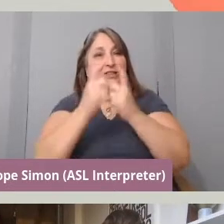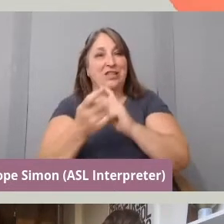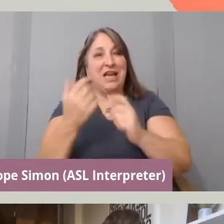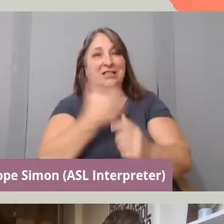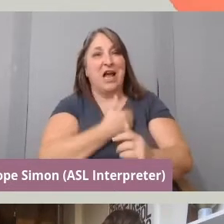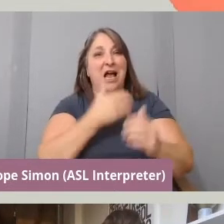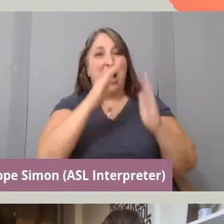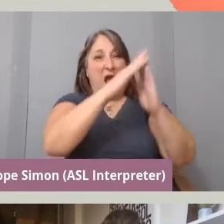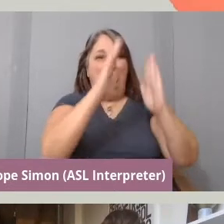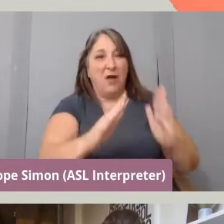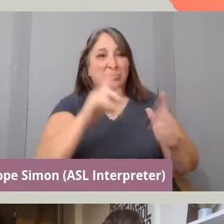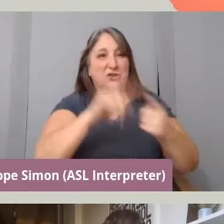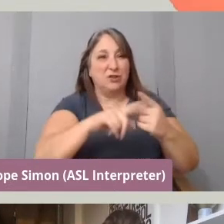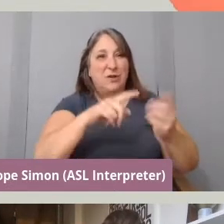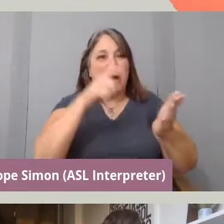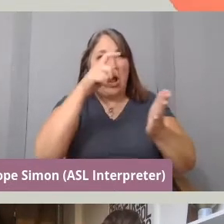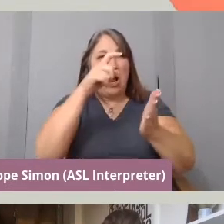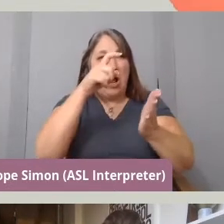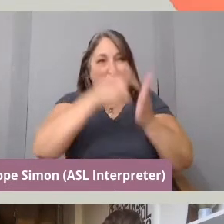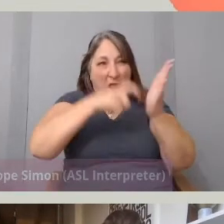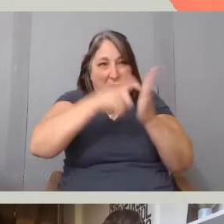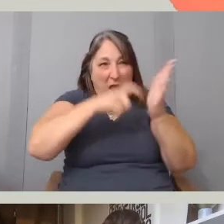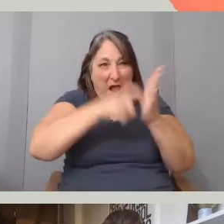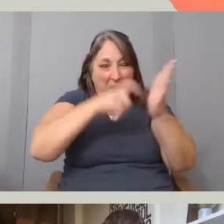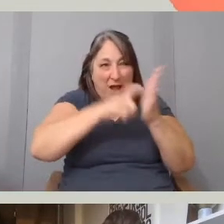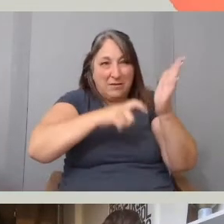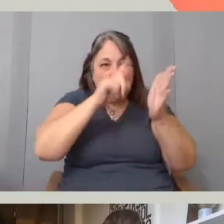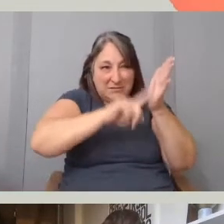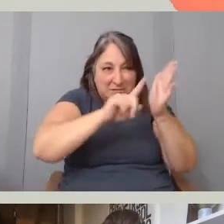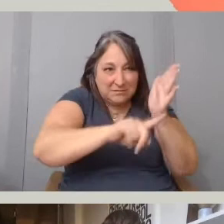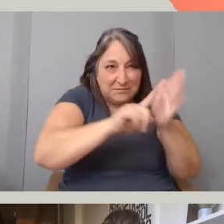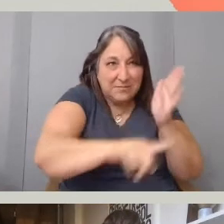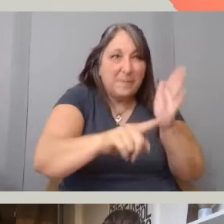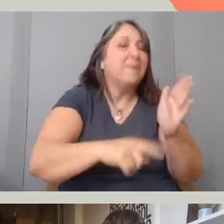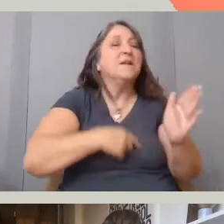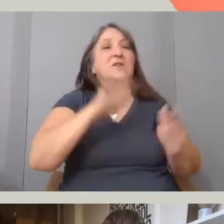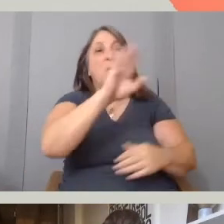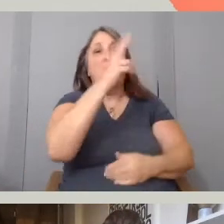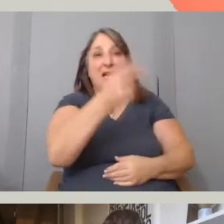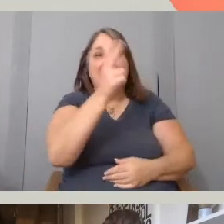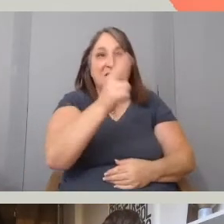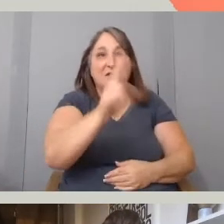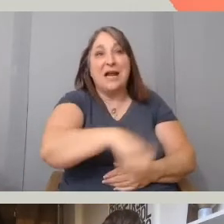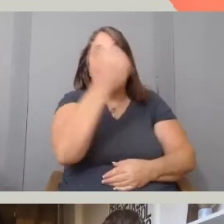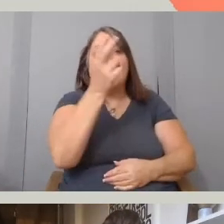So sort of over the course of many years, we excavated her history and many other histories within that,